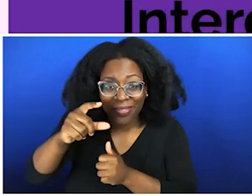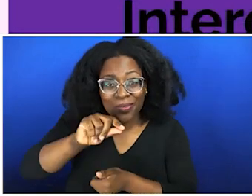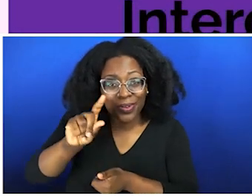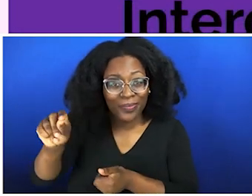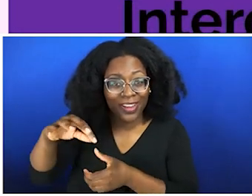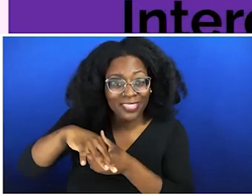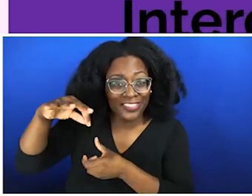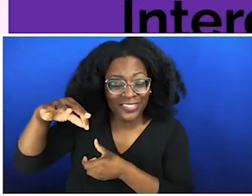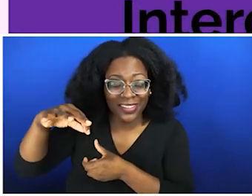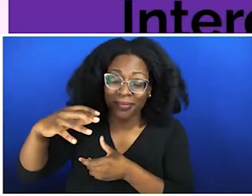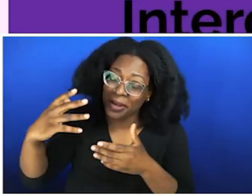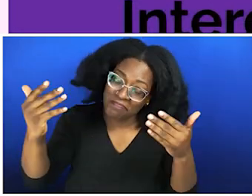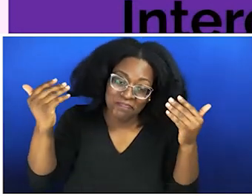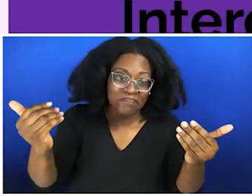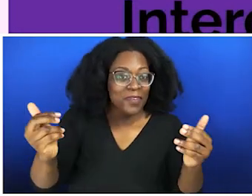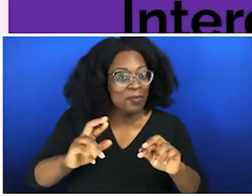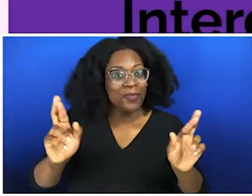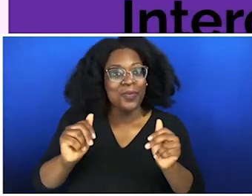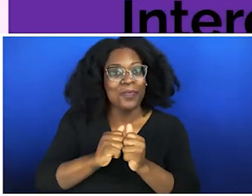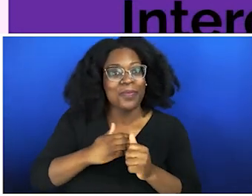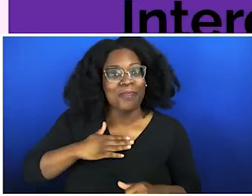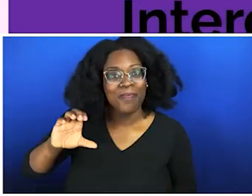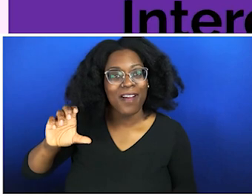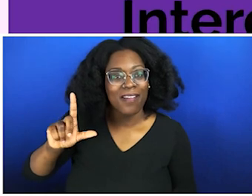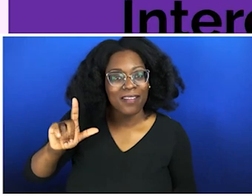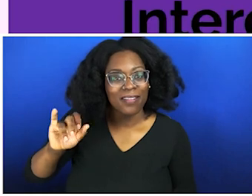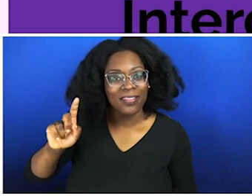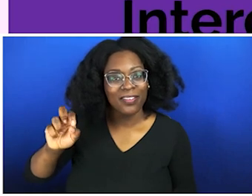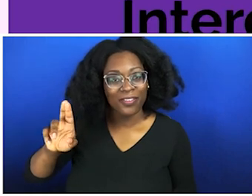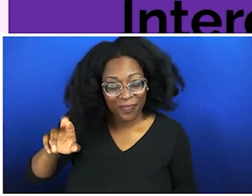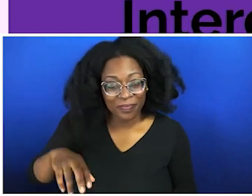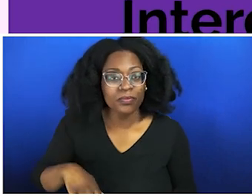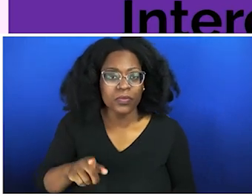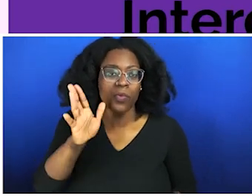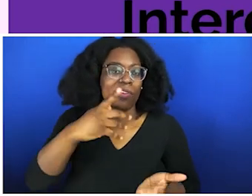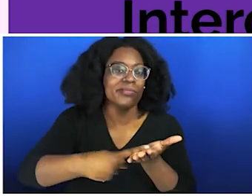about intergenerational trauma, what it is, how it's perpetuated through technology, and